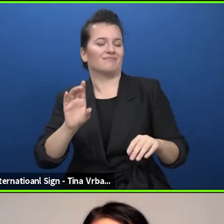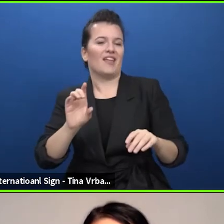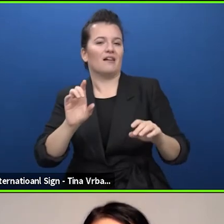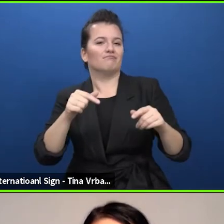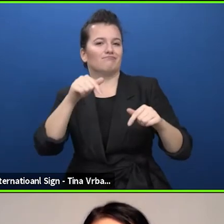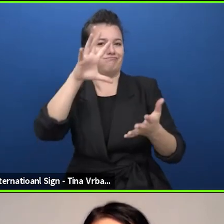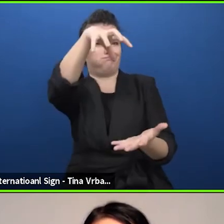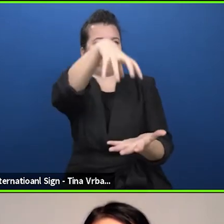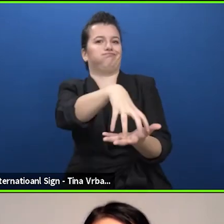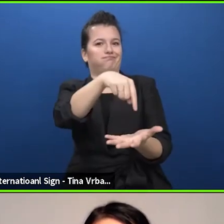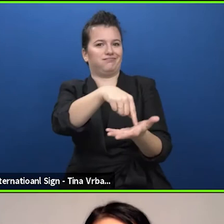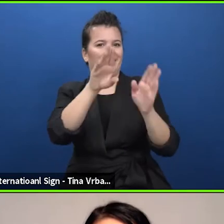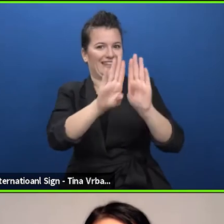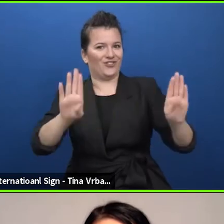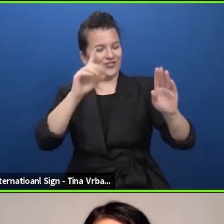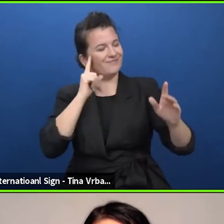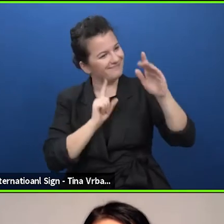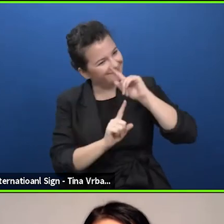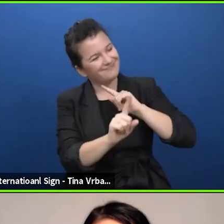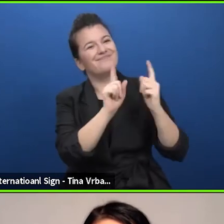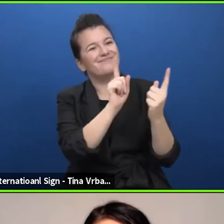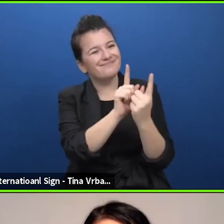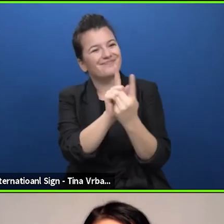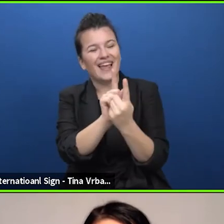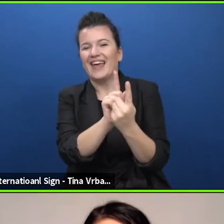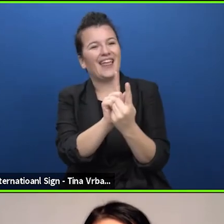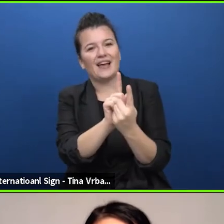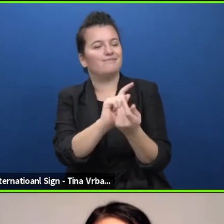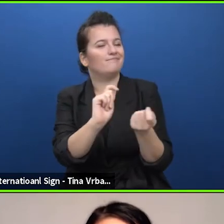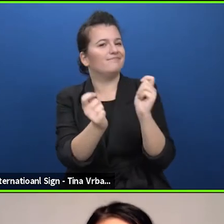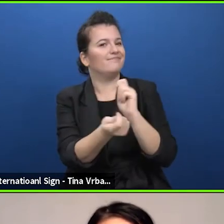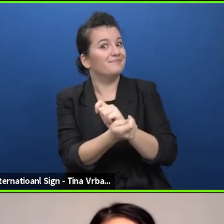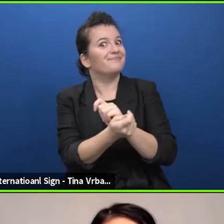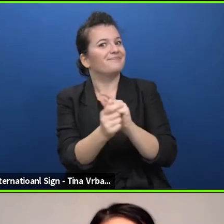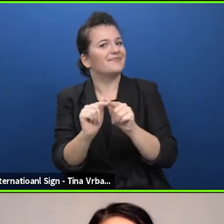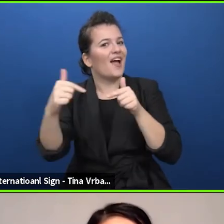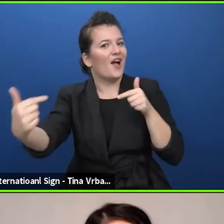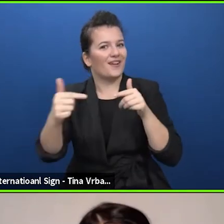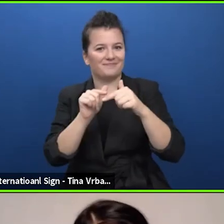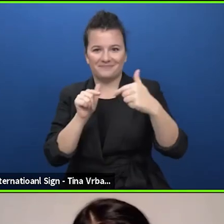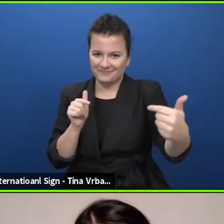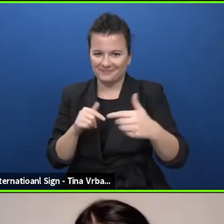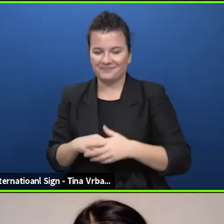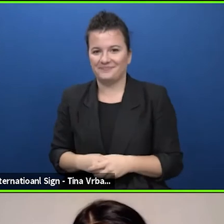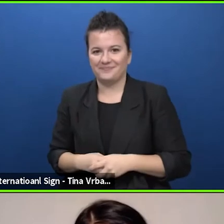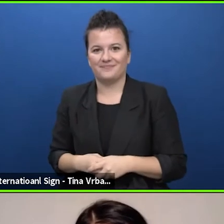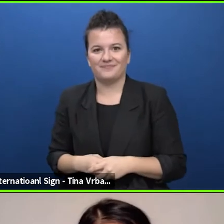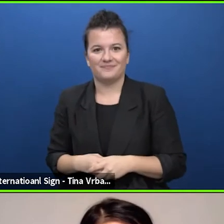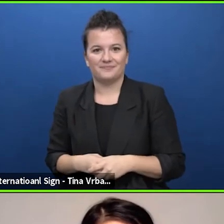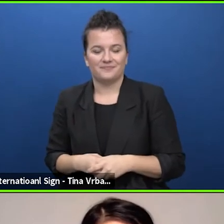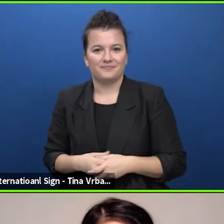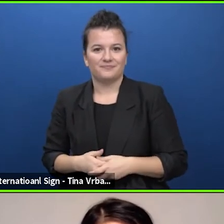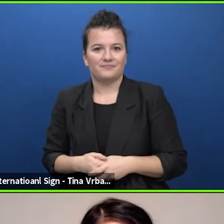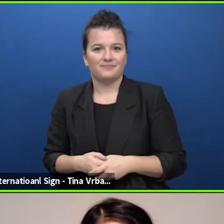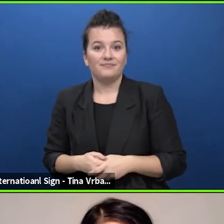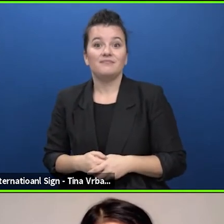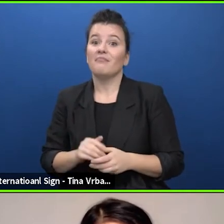attend this Forum but hélas, here we are. I'm very happy to have the opportunity to present to you